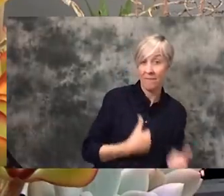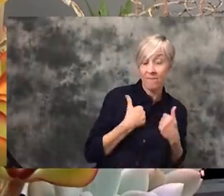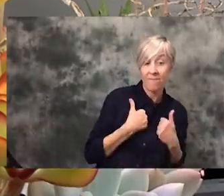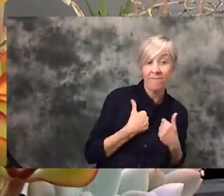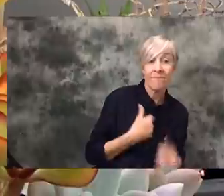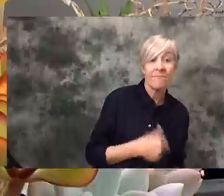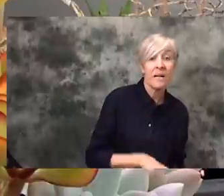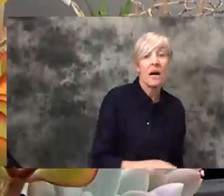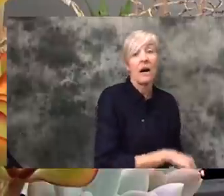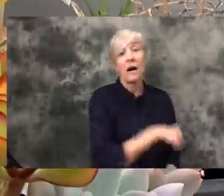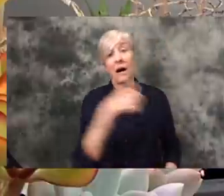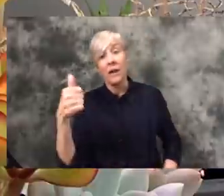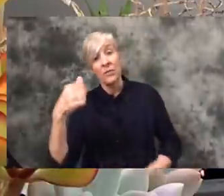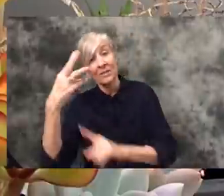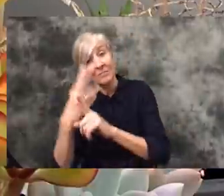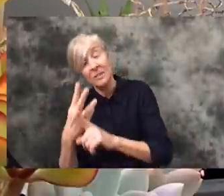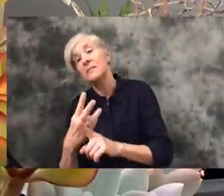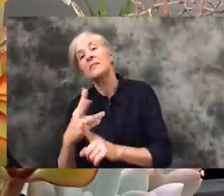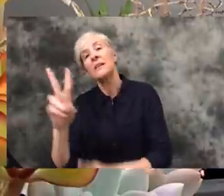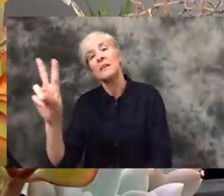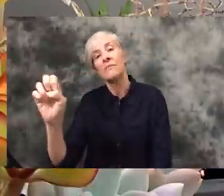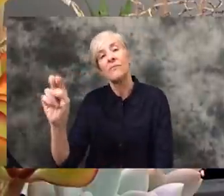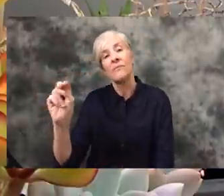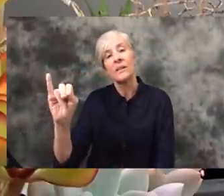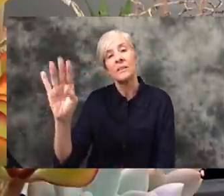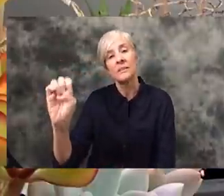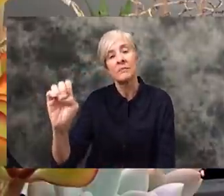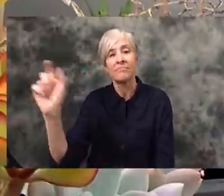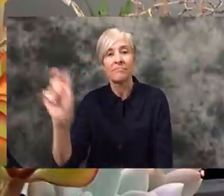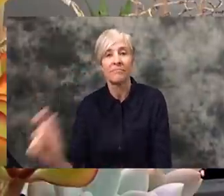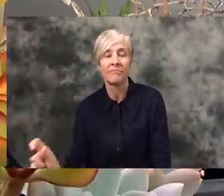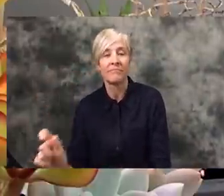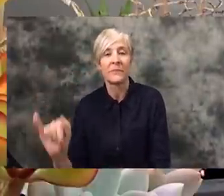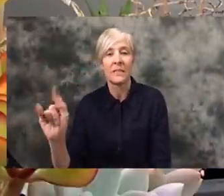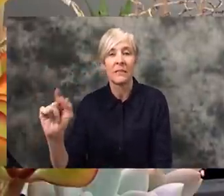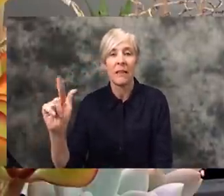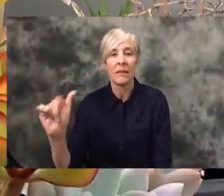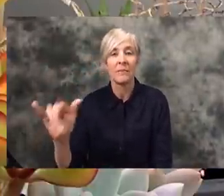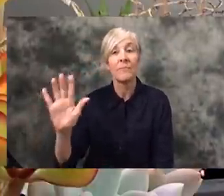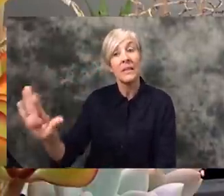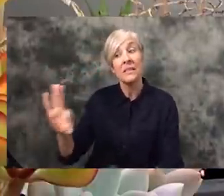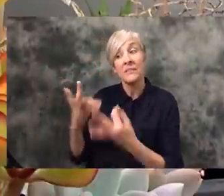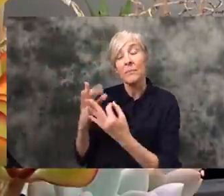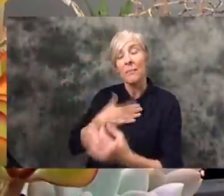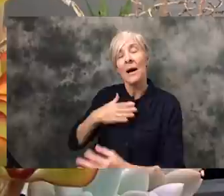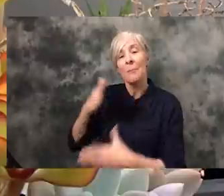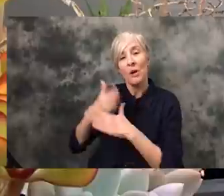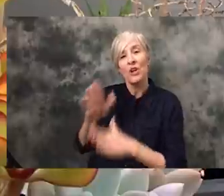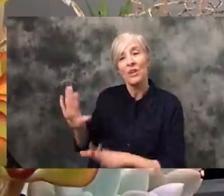in Los Angeles and the other half in Venice, Italy. My partner and his family